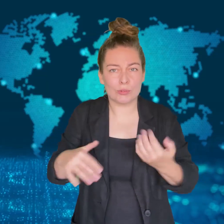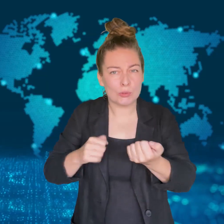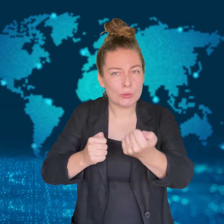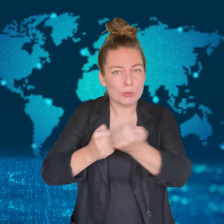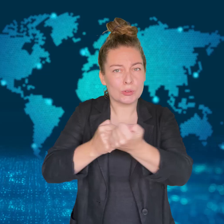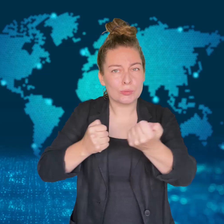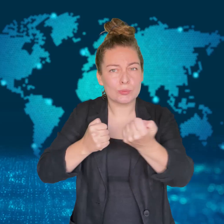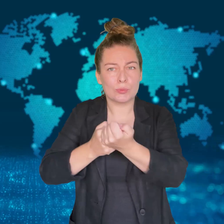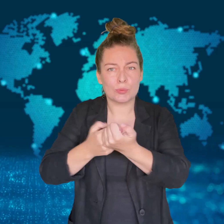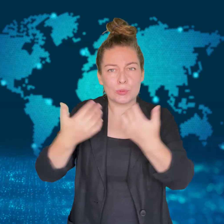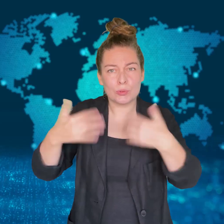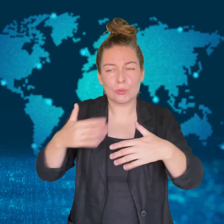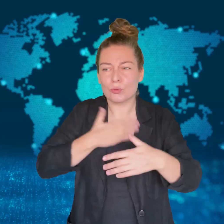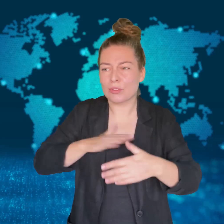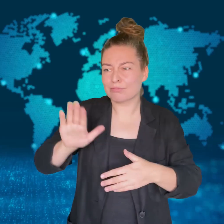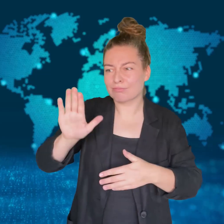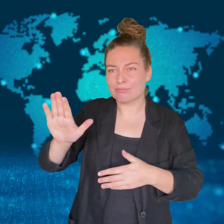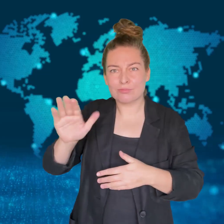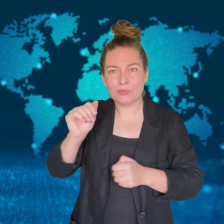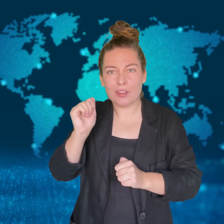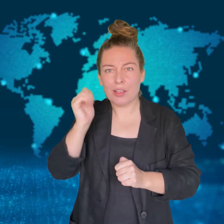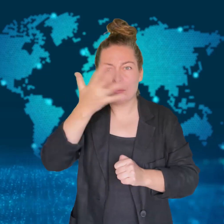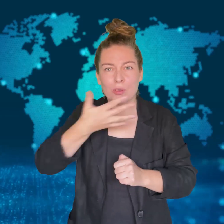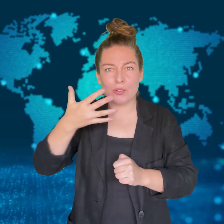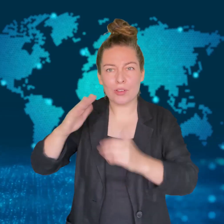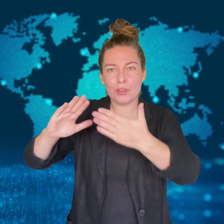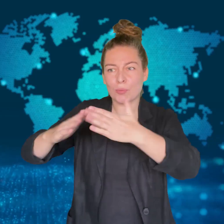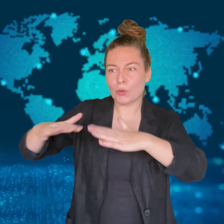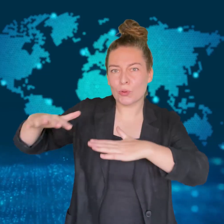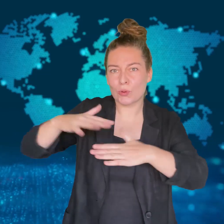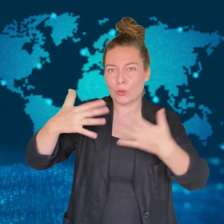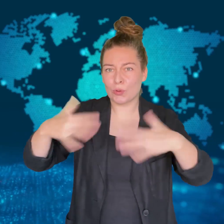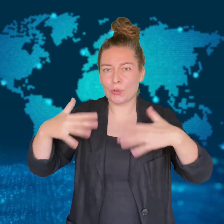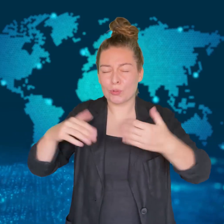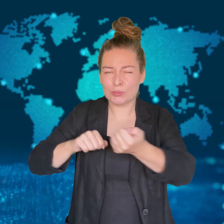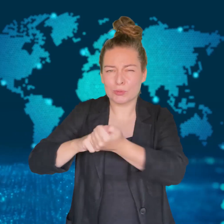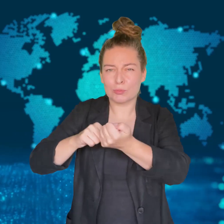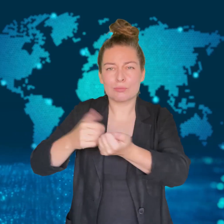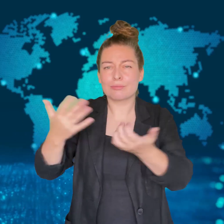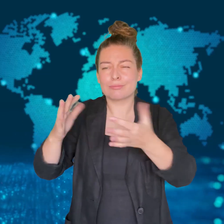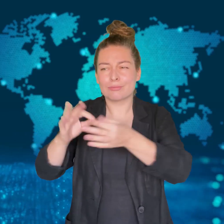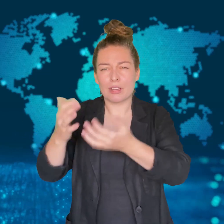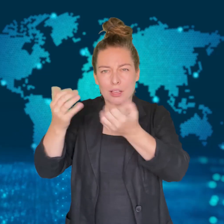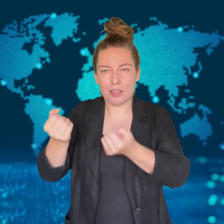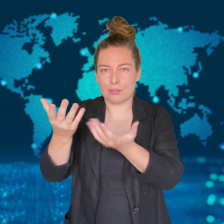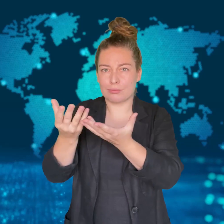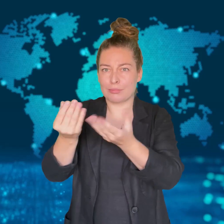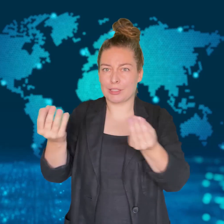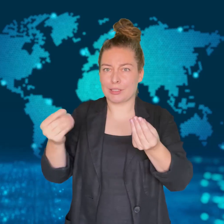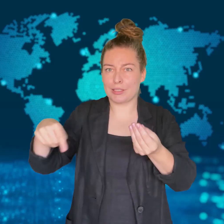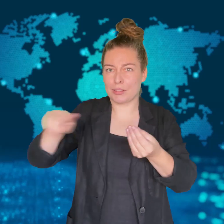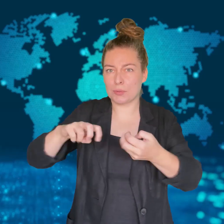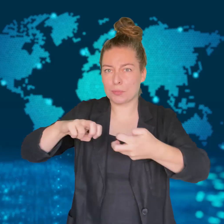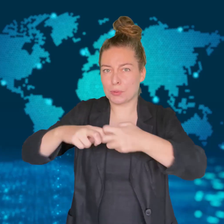Albanese has championed the debate surrounding the bill because of